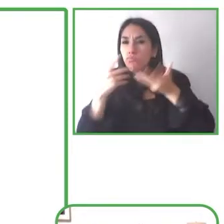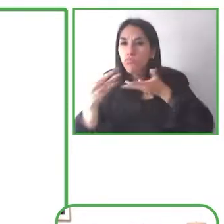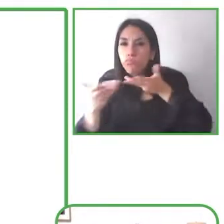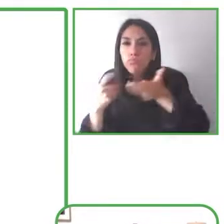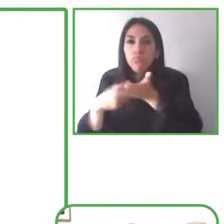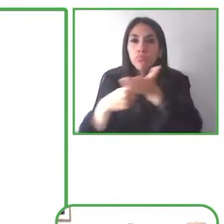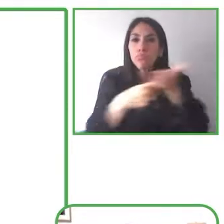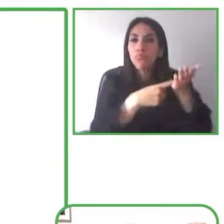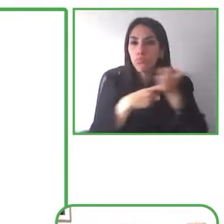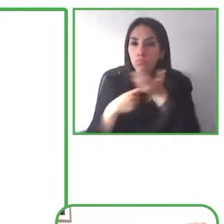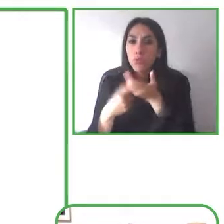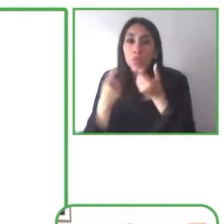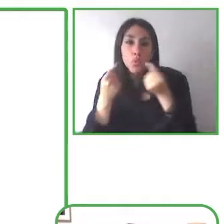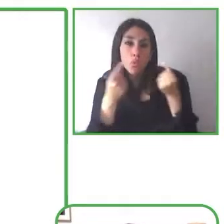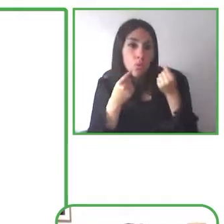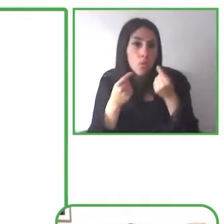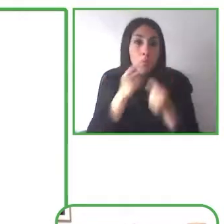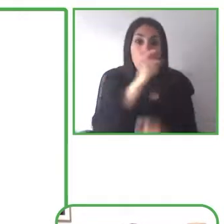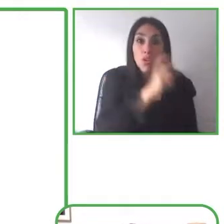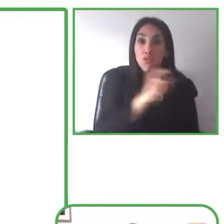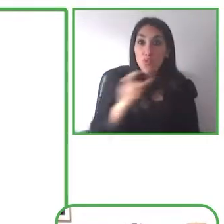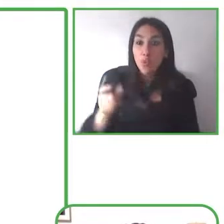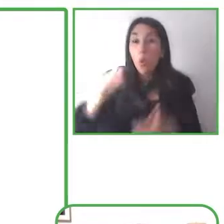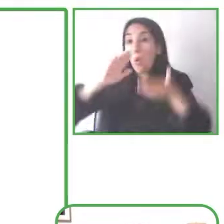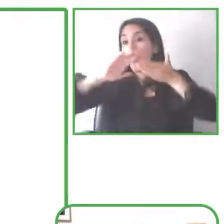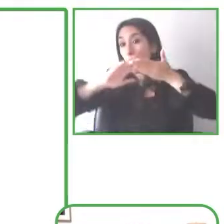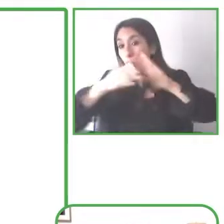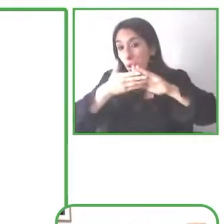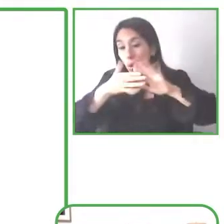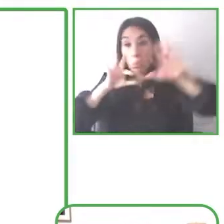perspective and make sure it worked best for him and his interaction with his colleagues